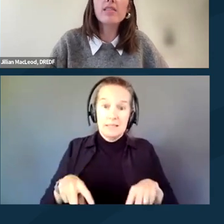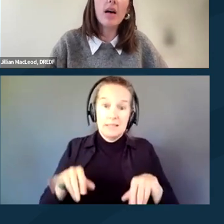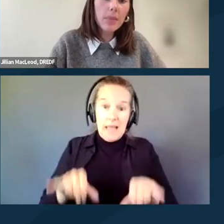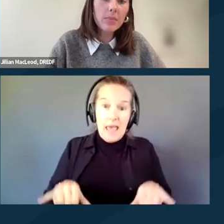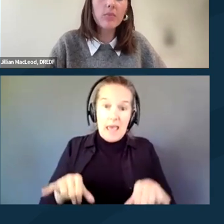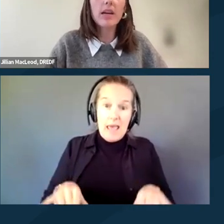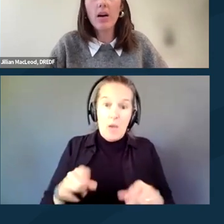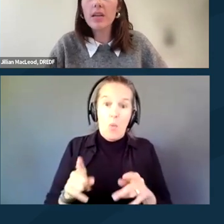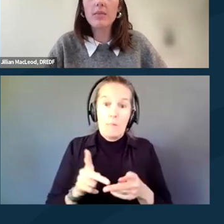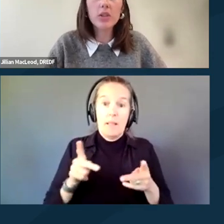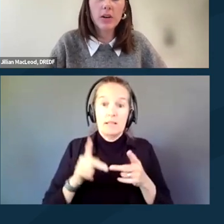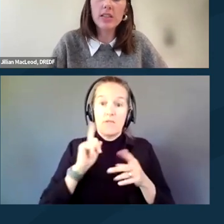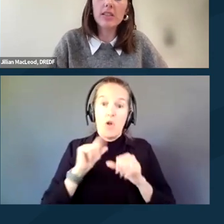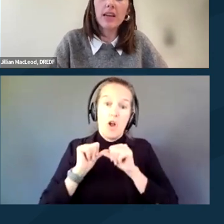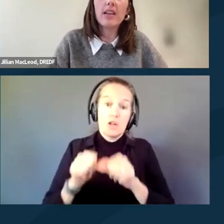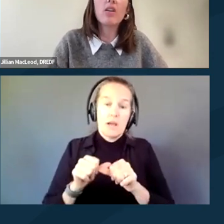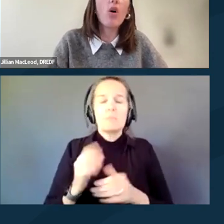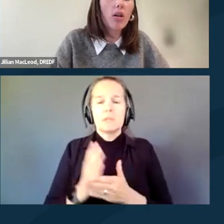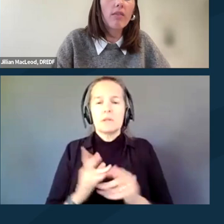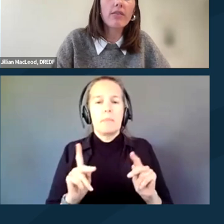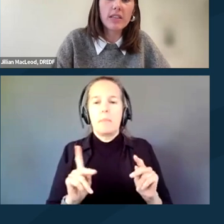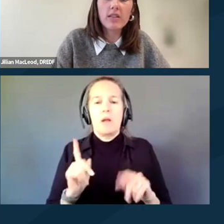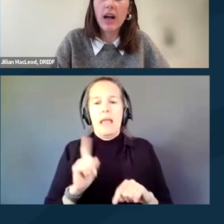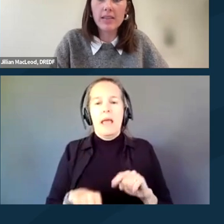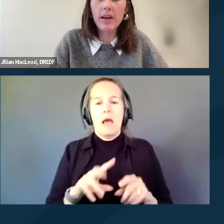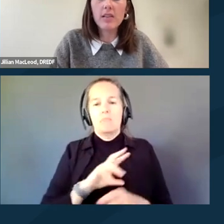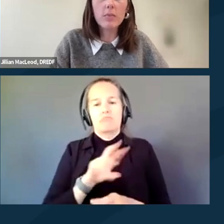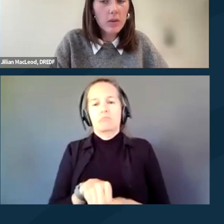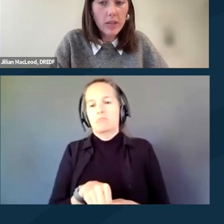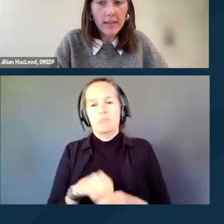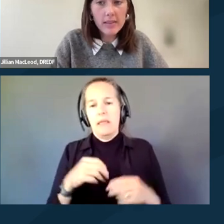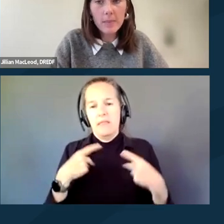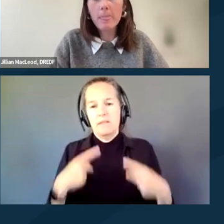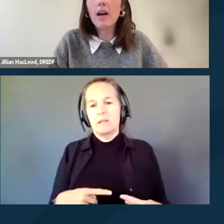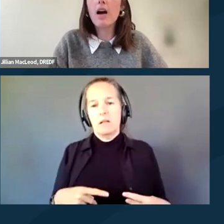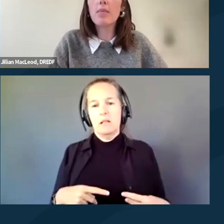some people may not be able to participate in all of the physical aspects of the protest.